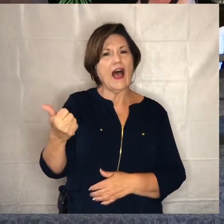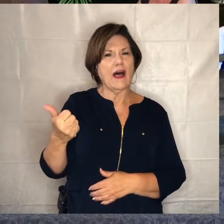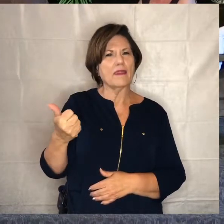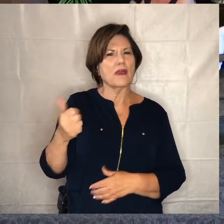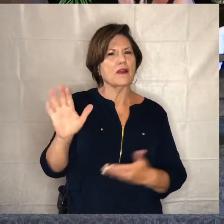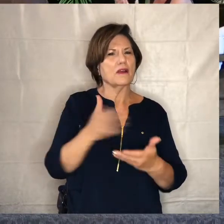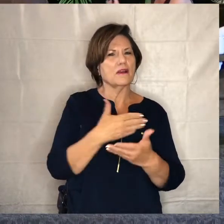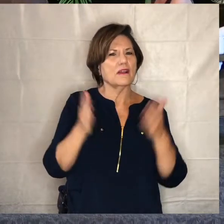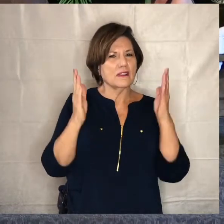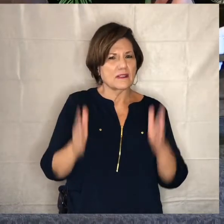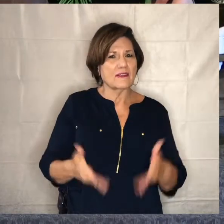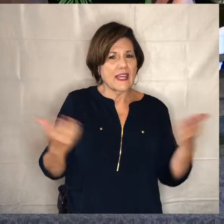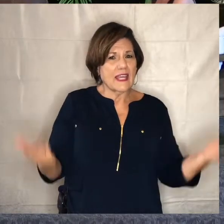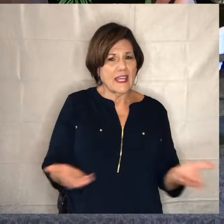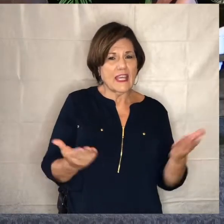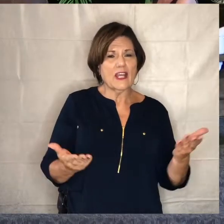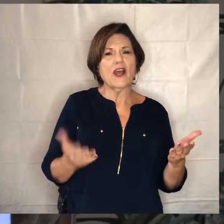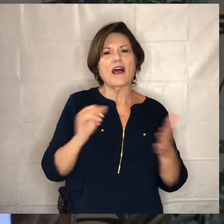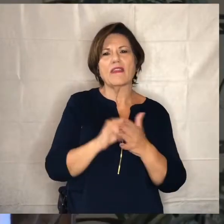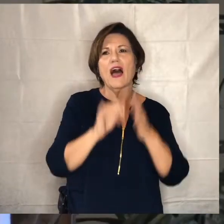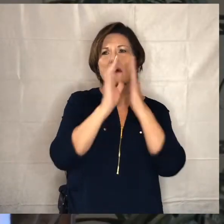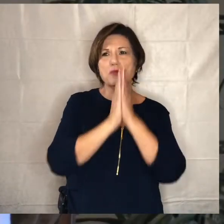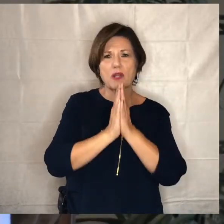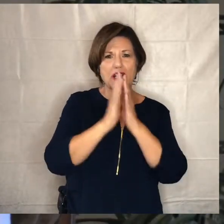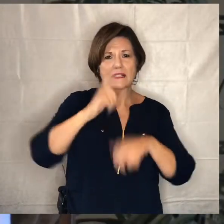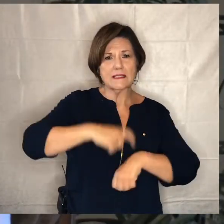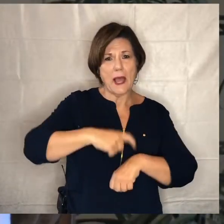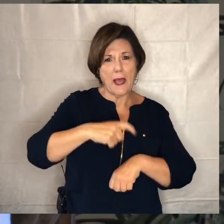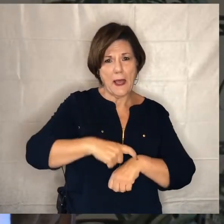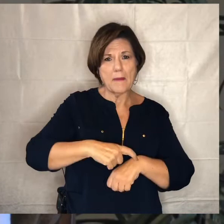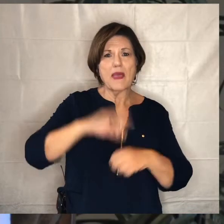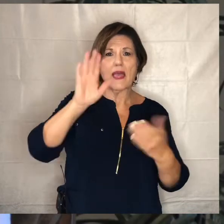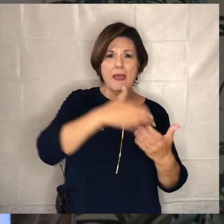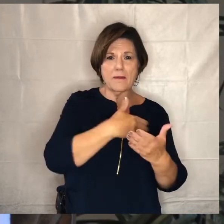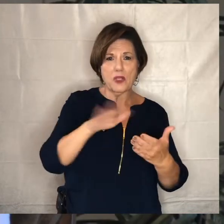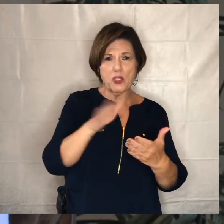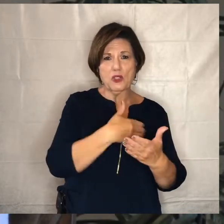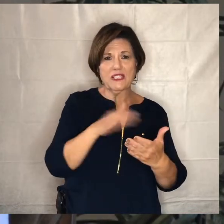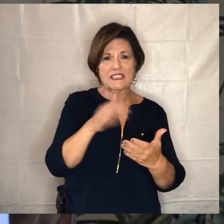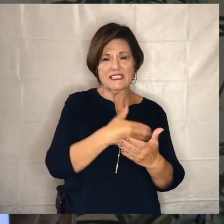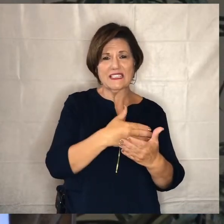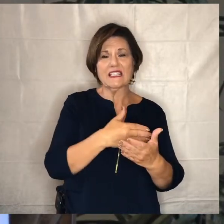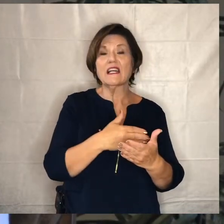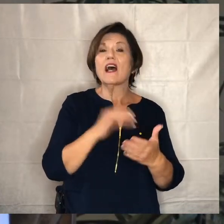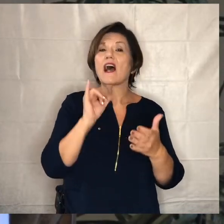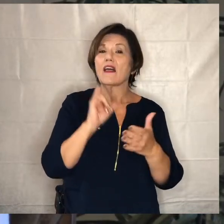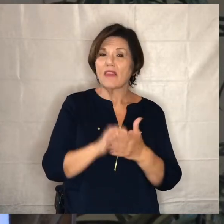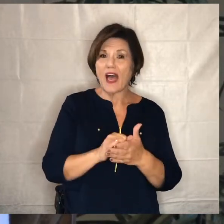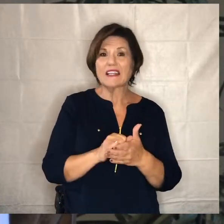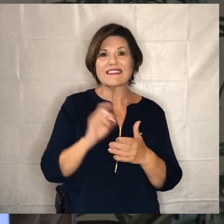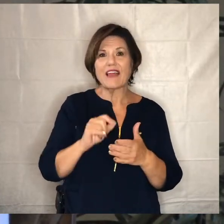it's going to be a time of prayer and music and so it's a drive-in service